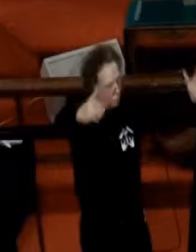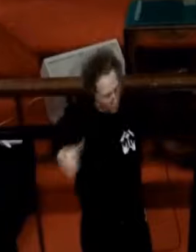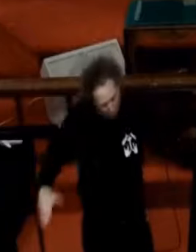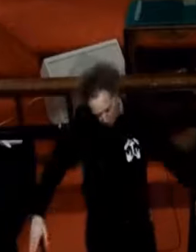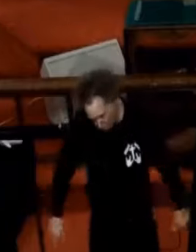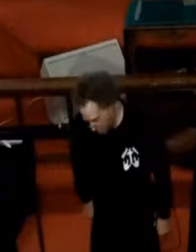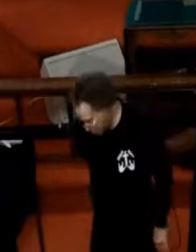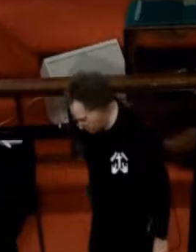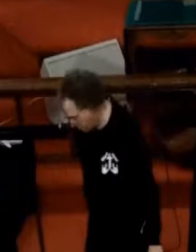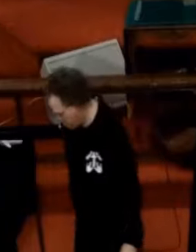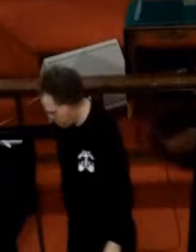(audience applauding)